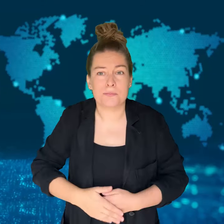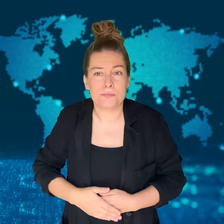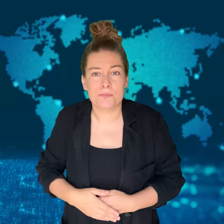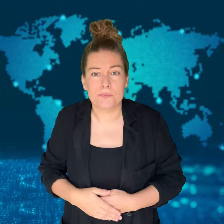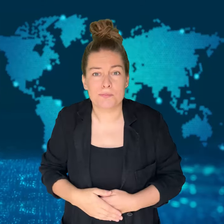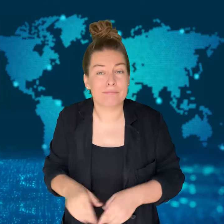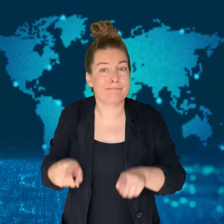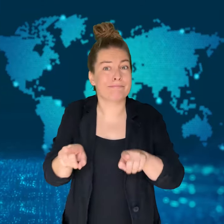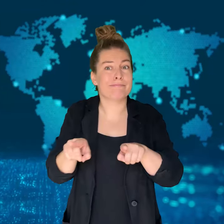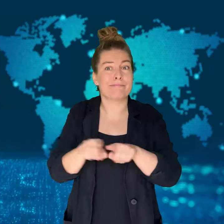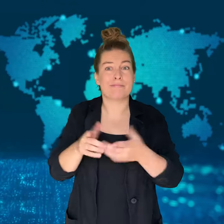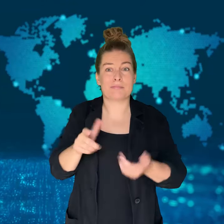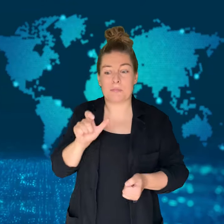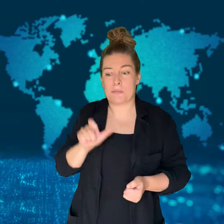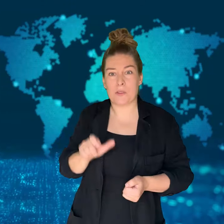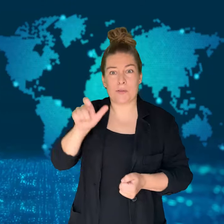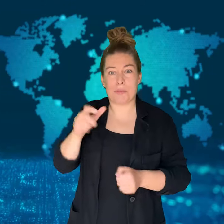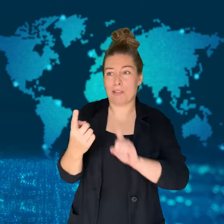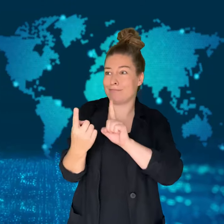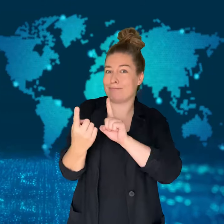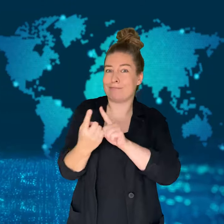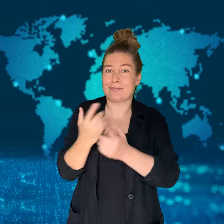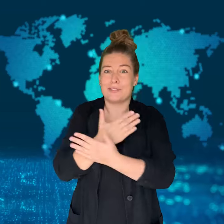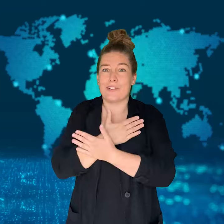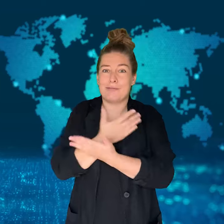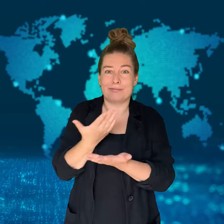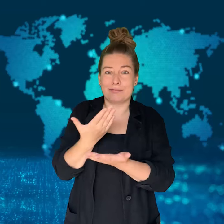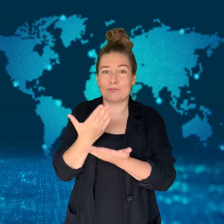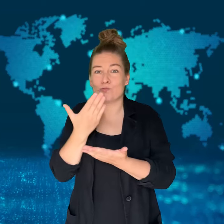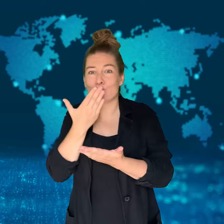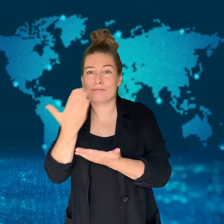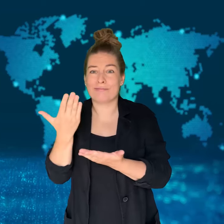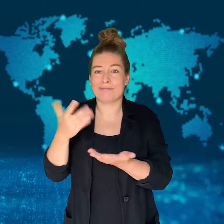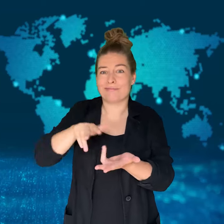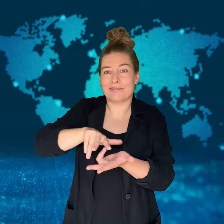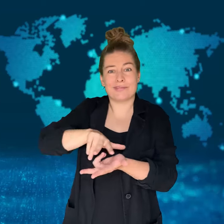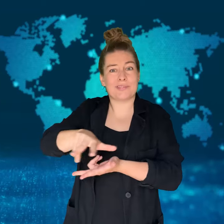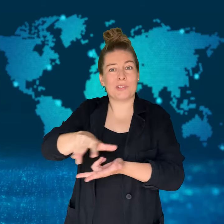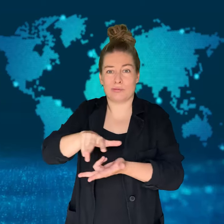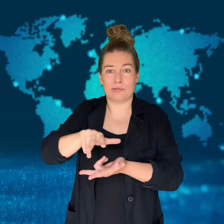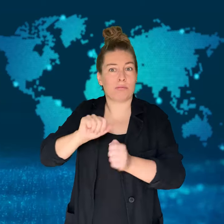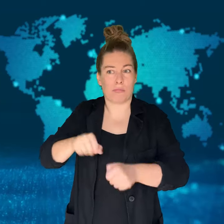It can be passed through sexual contact.